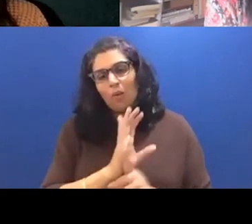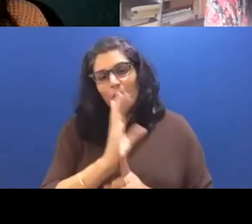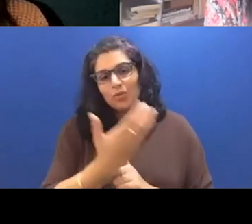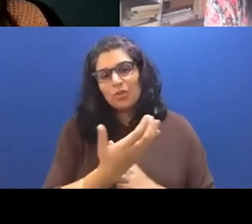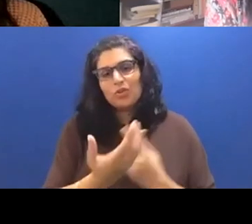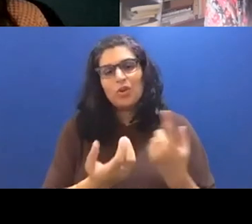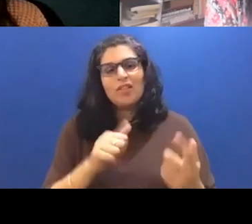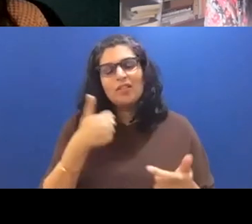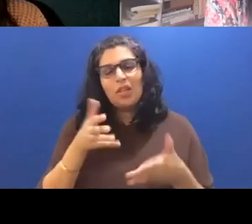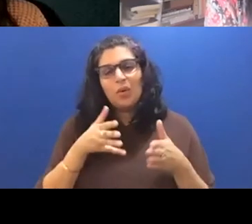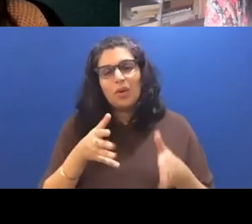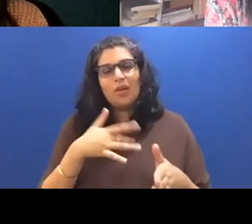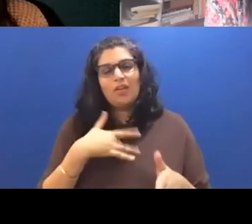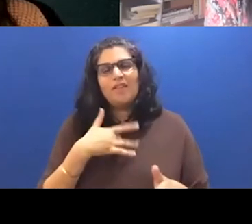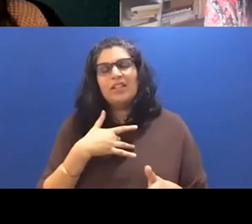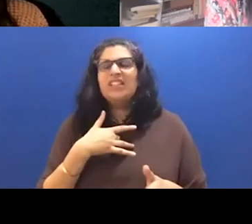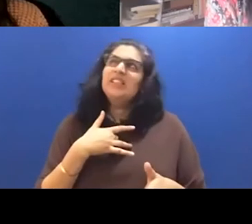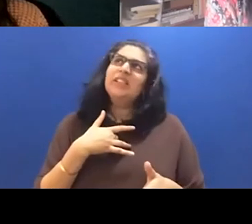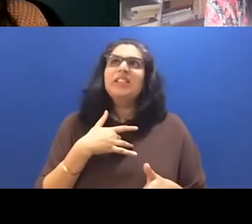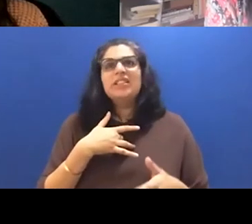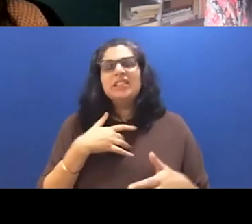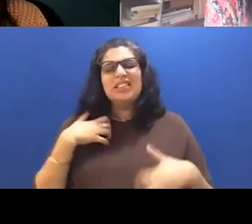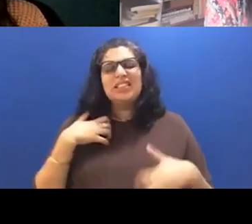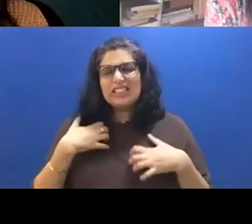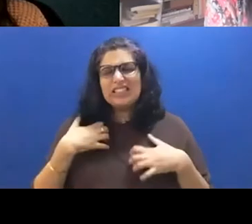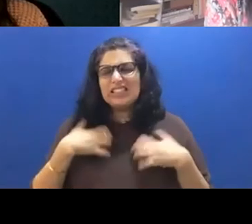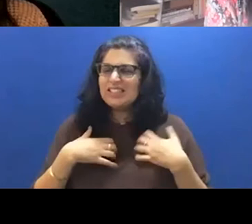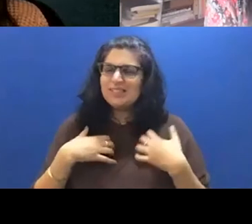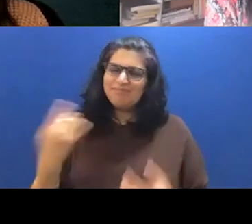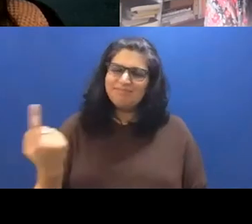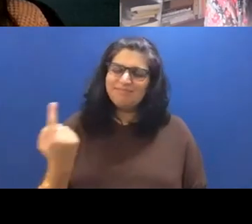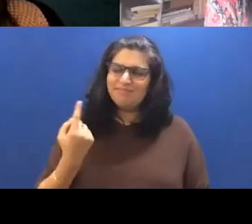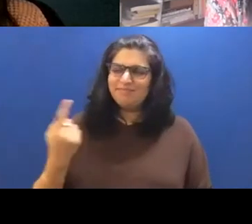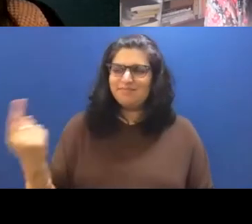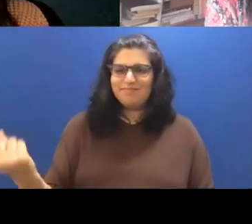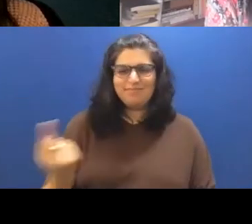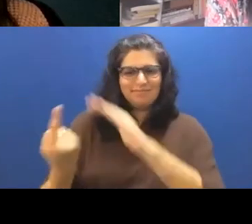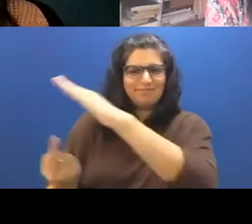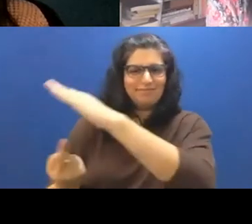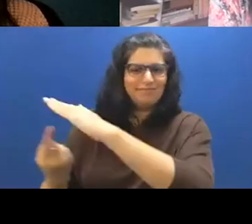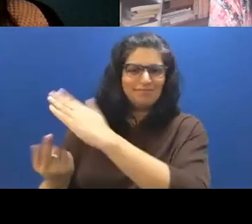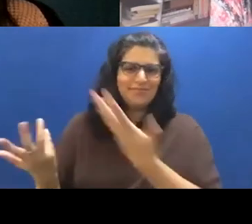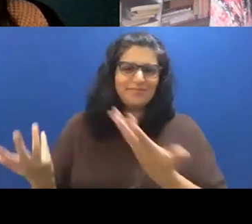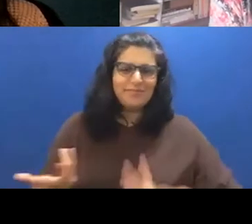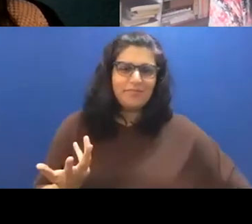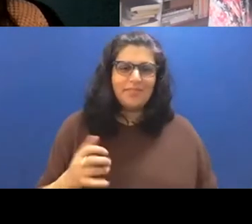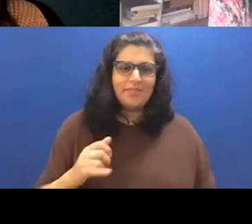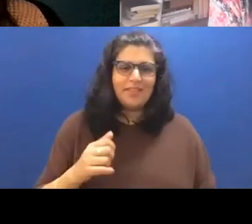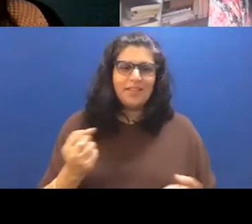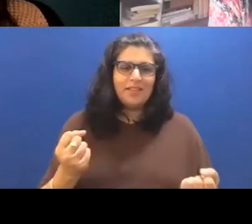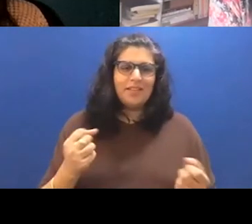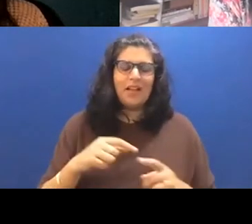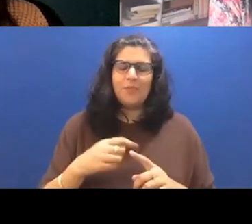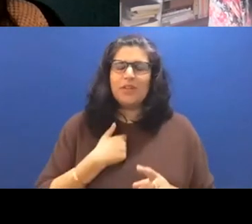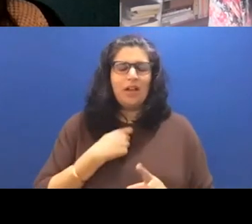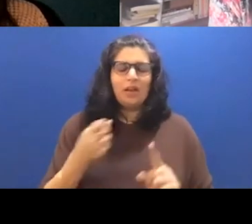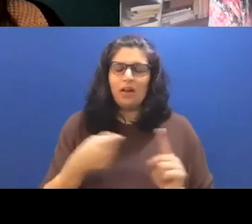way in which she feels kind of yet alienated from these things about herself. That was so many rambling answers, but I feel like there's a lot.